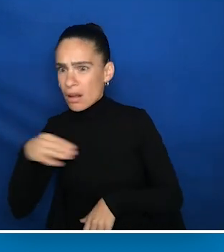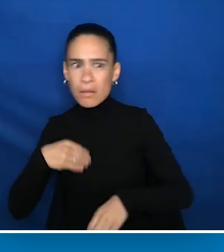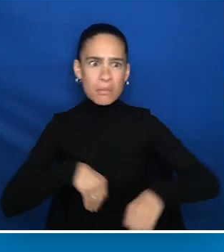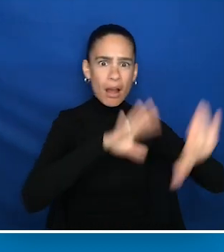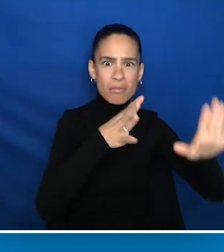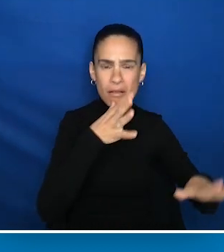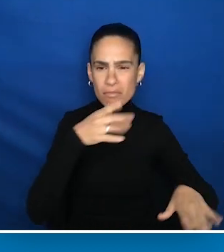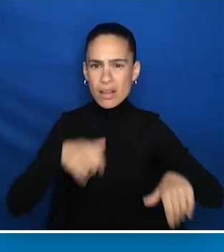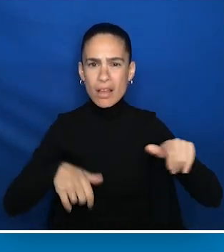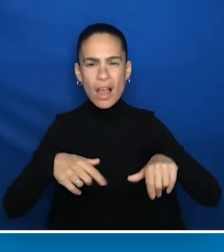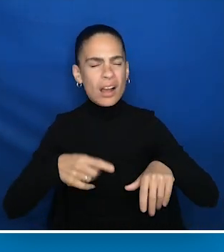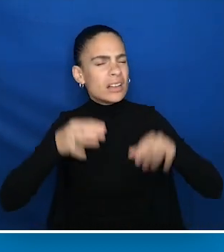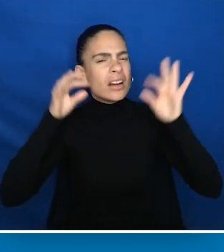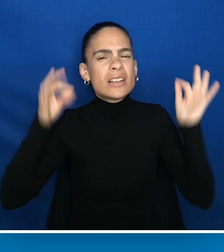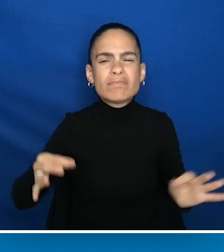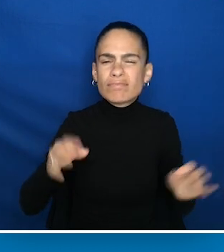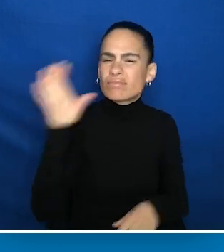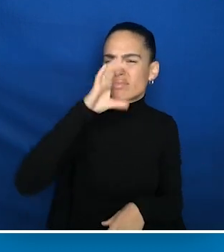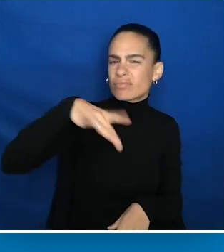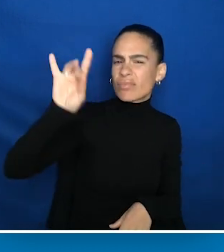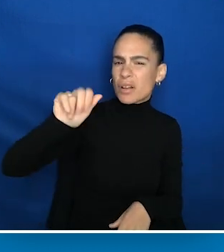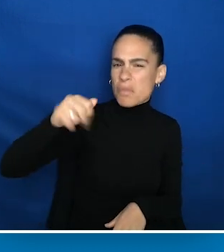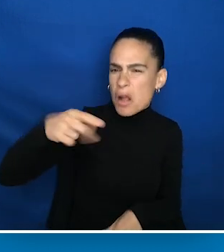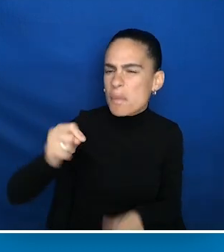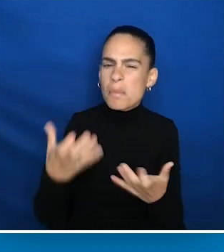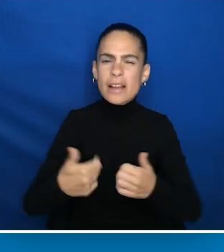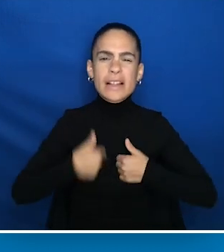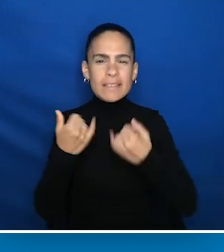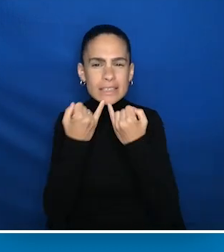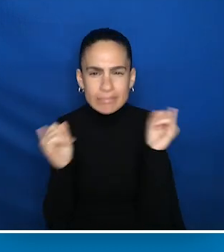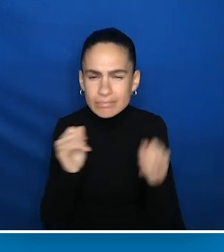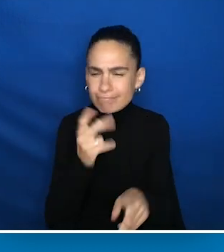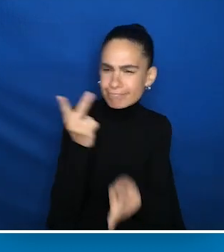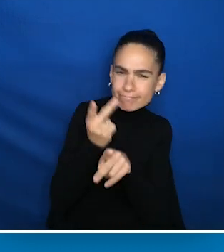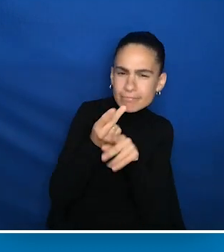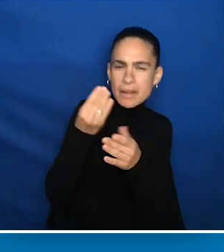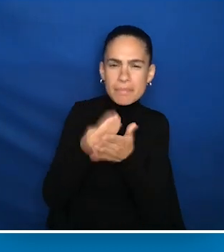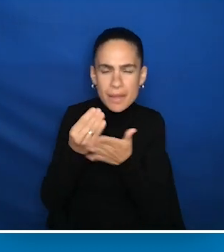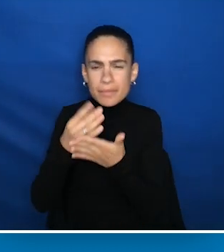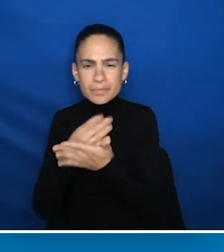And he got on Craigslist and he found an apartment. He began living on his own. He even started doing his own finances.